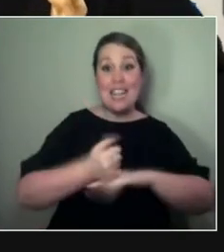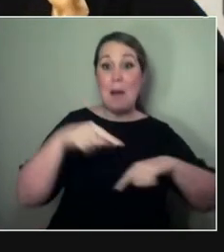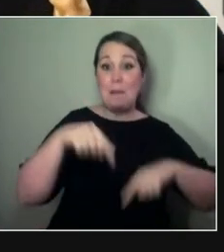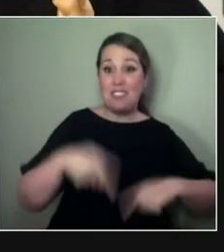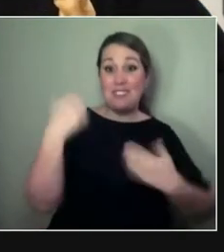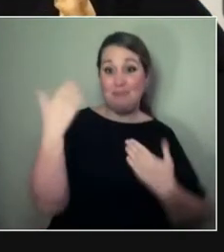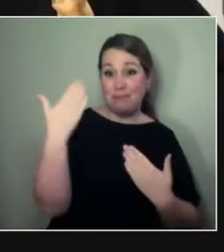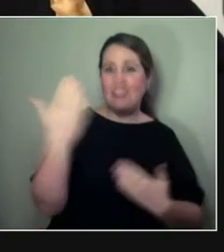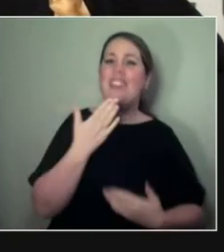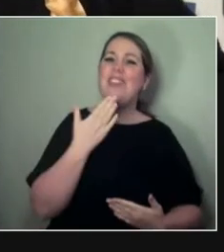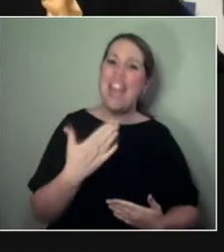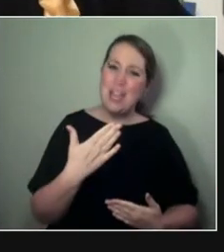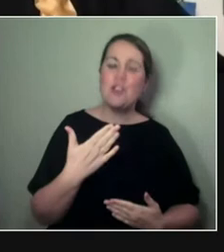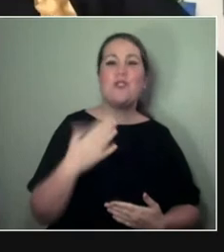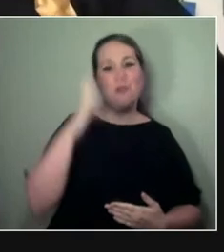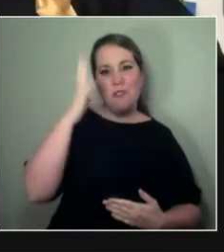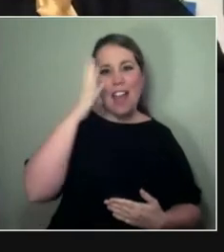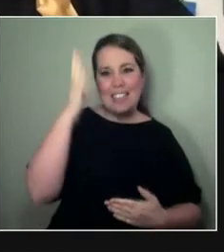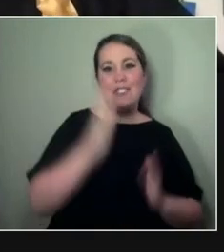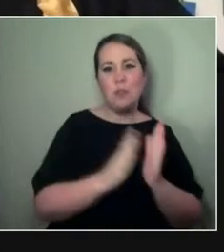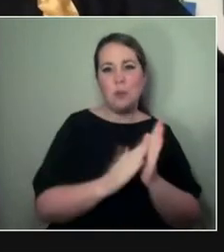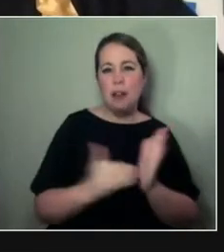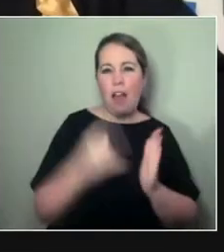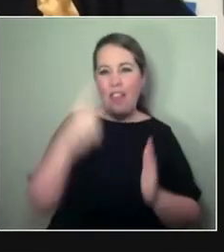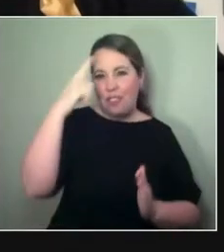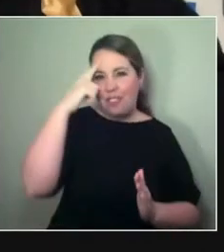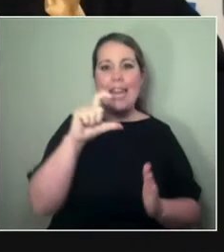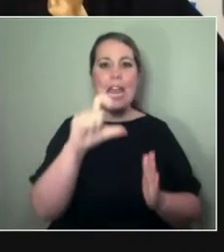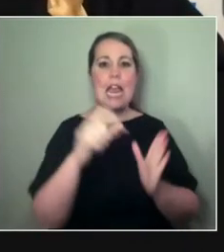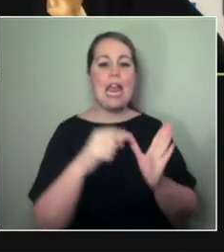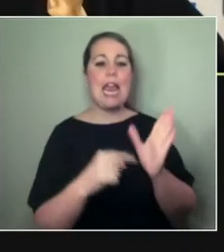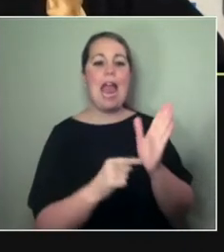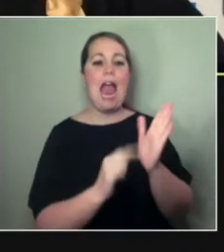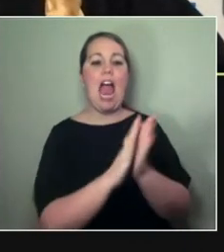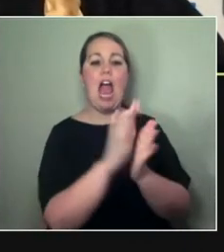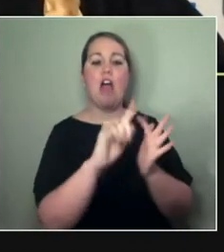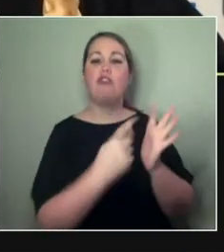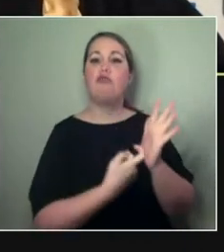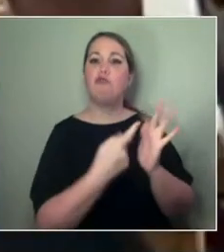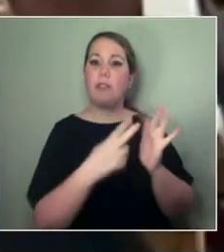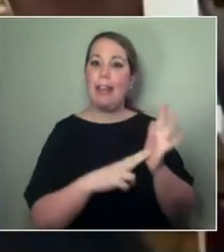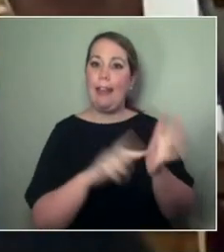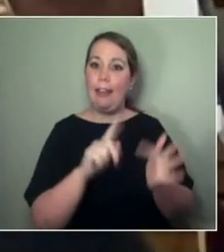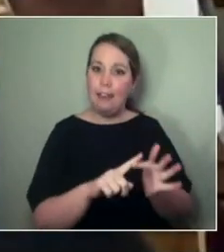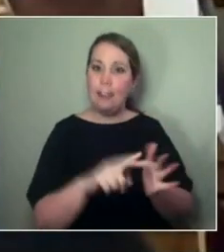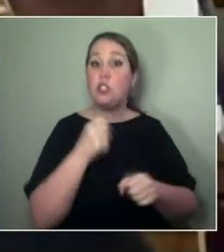yeah. - It's been a pleasure. Thank you, CreativeNZ. I think, Catherine, you're gonna come back and say a few words.